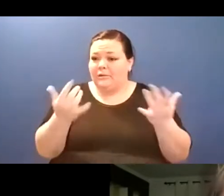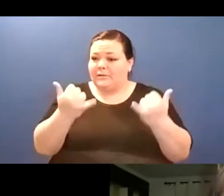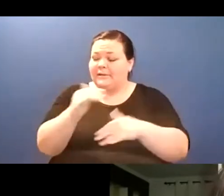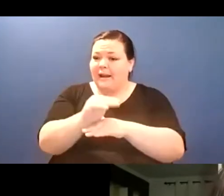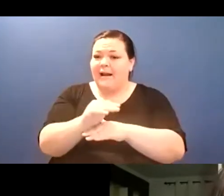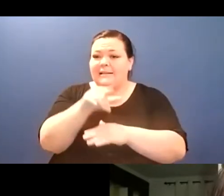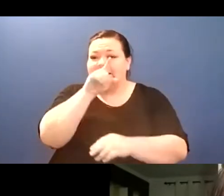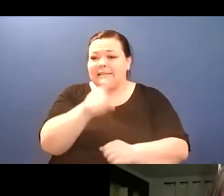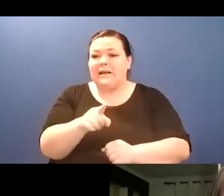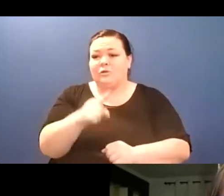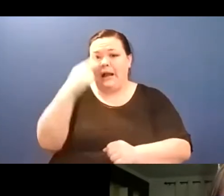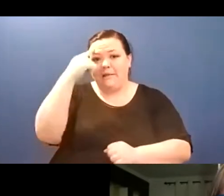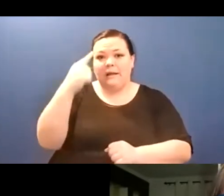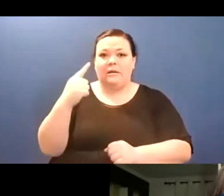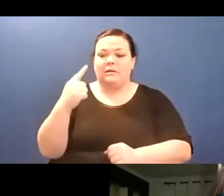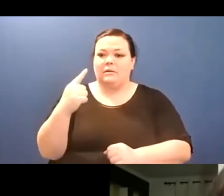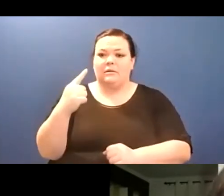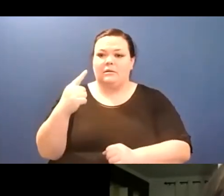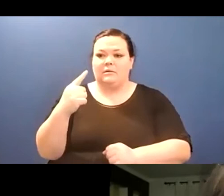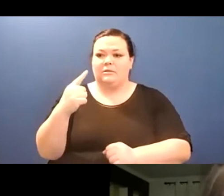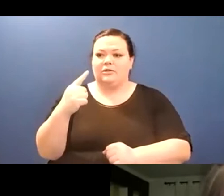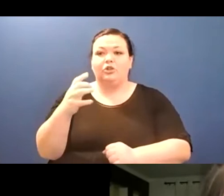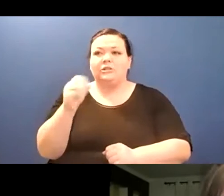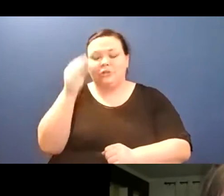to encourage everybody to stay connected with each other, I noticed some people putting, um,